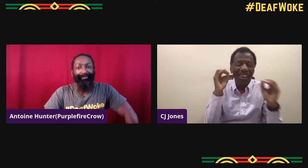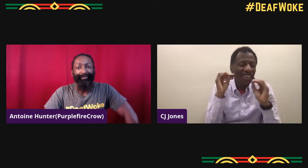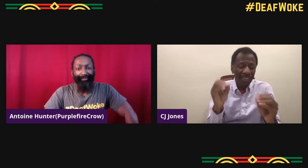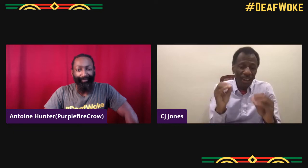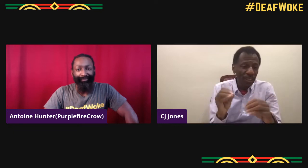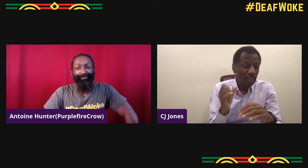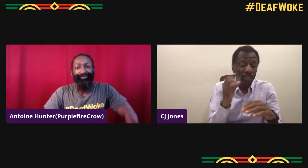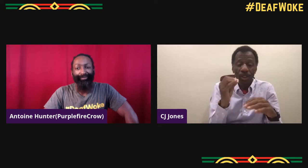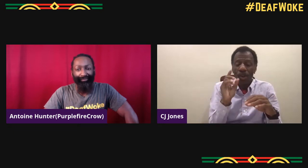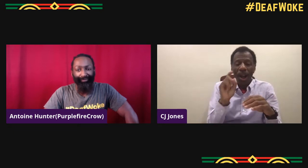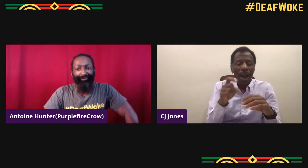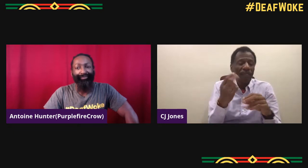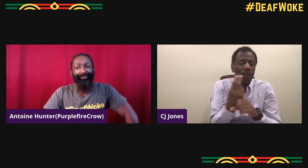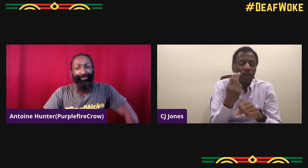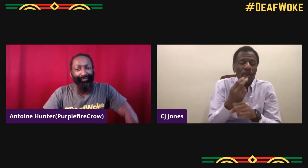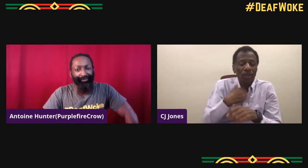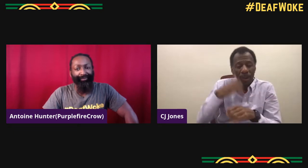no Apple watch and nothing nil